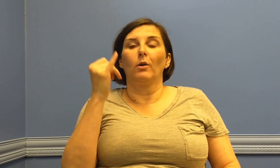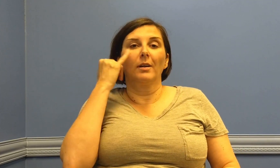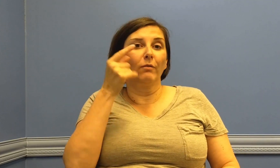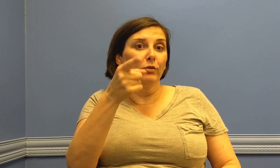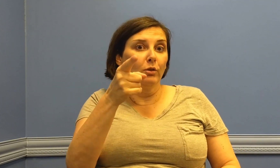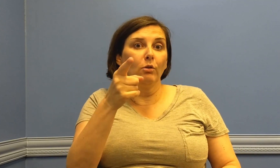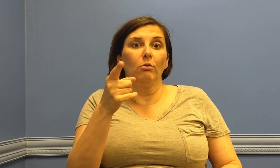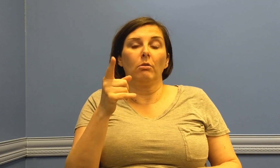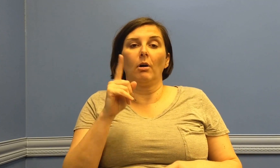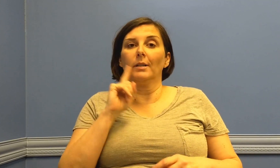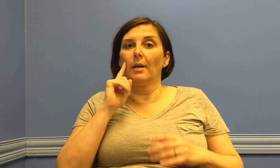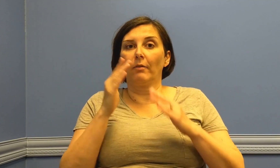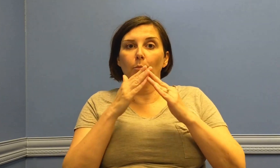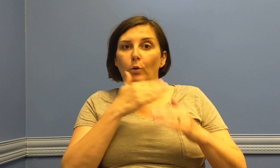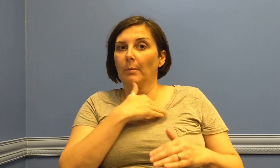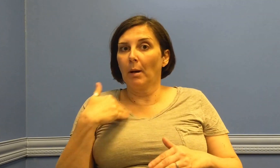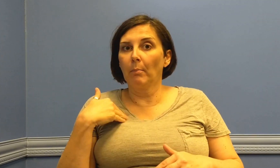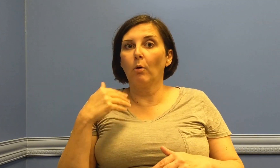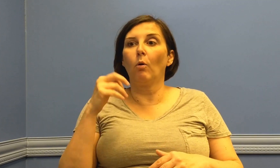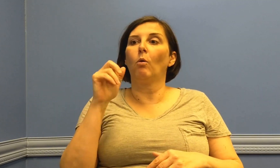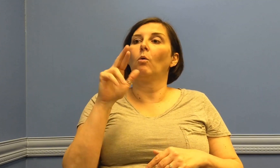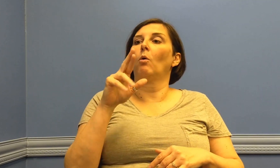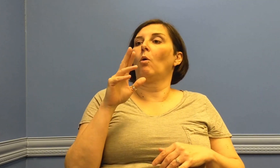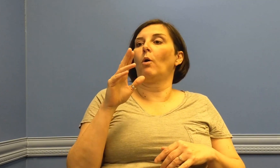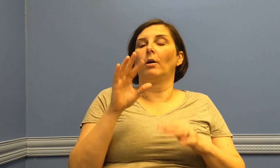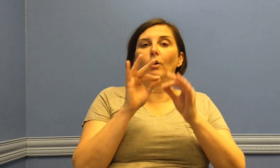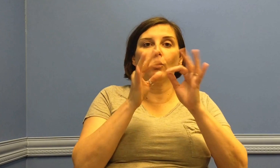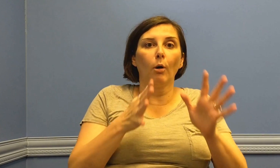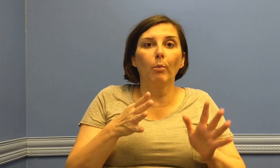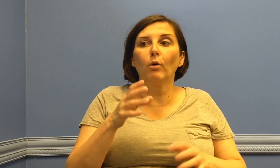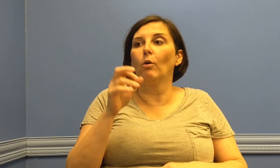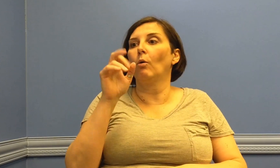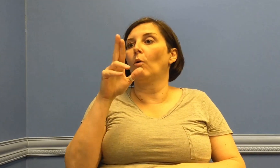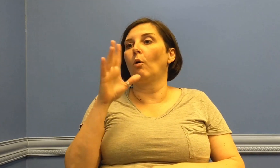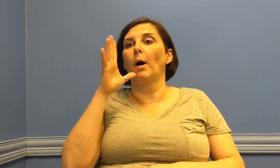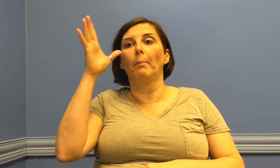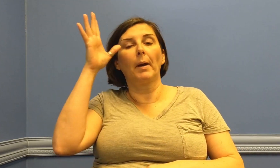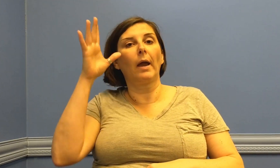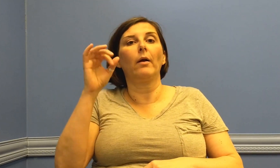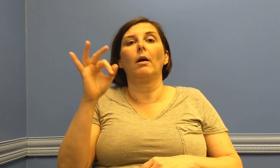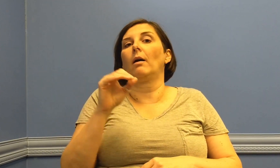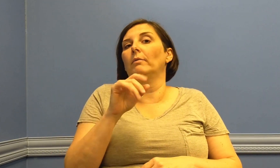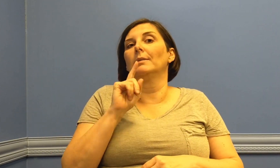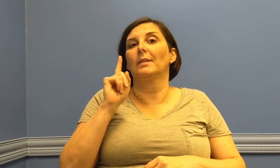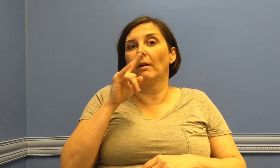so if you're a Deaf community member, an interpreter, a parent of a Deaf child,